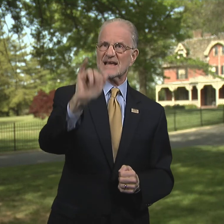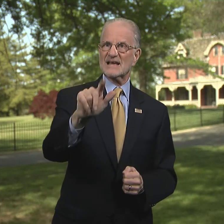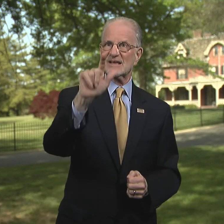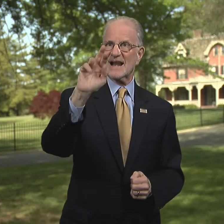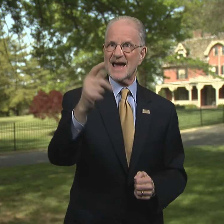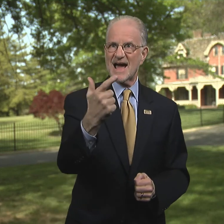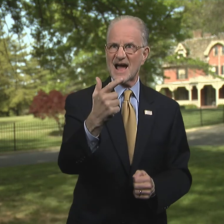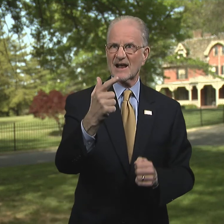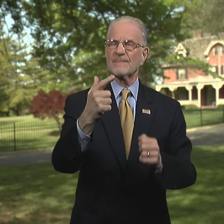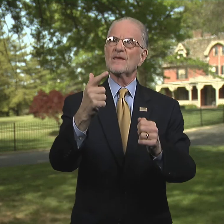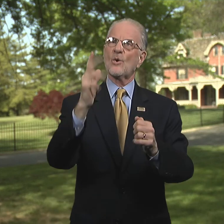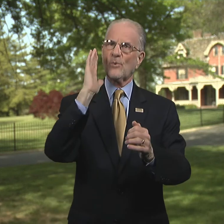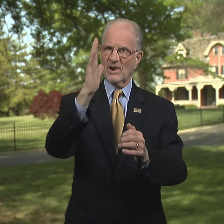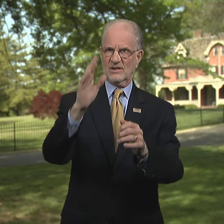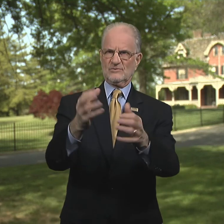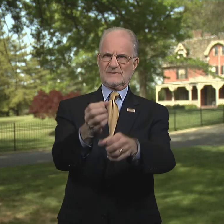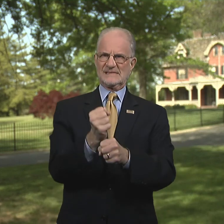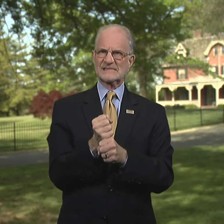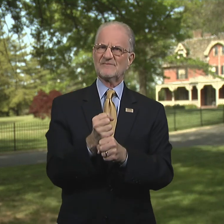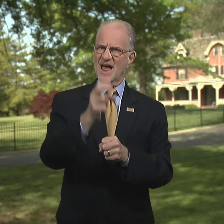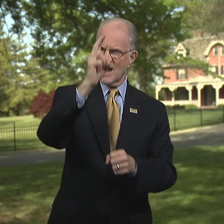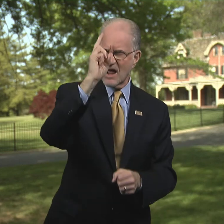Dr. Harry Lang will receive an honorary degree